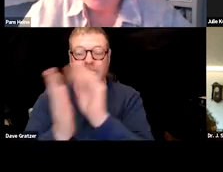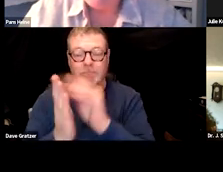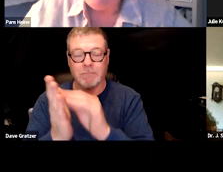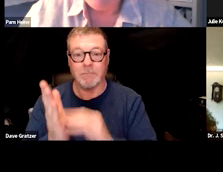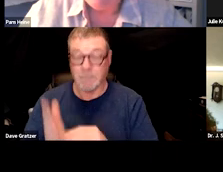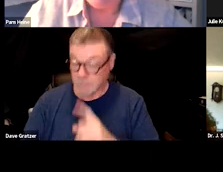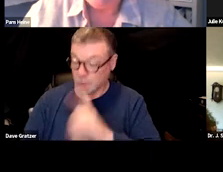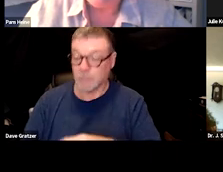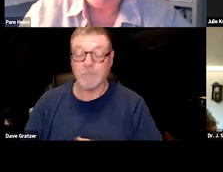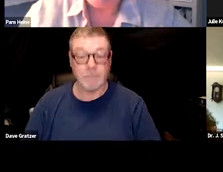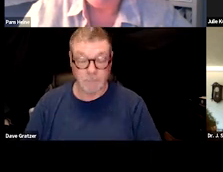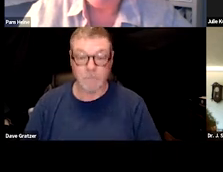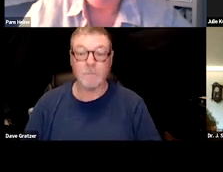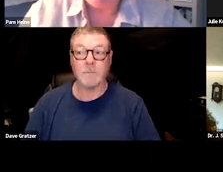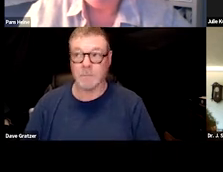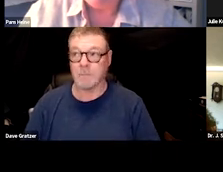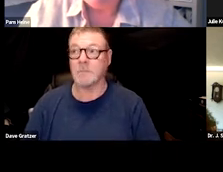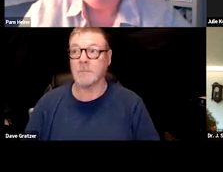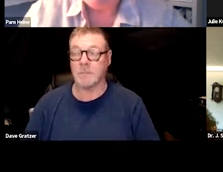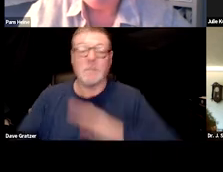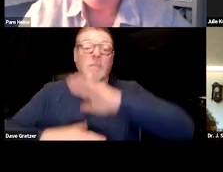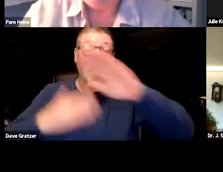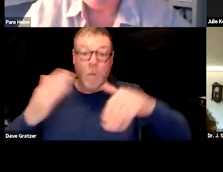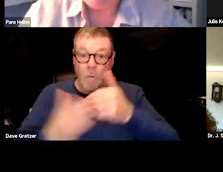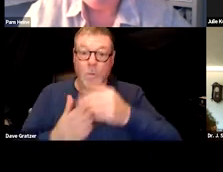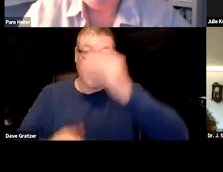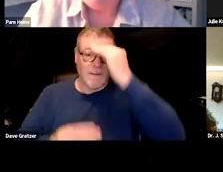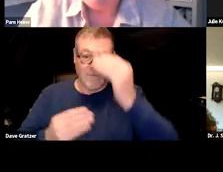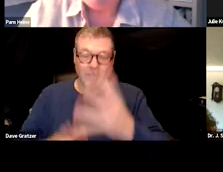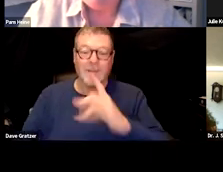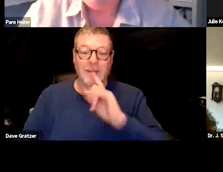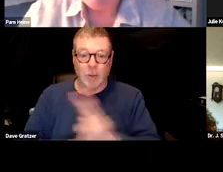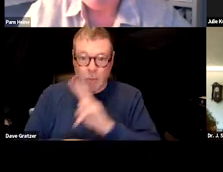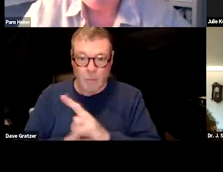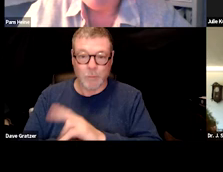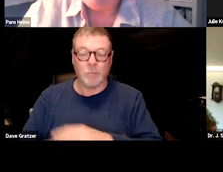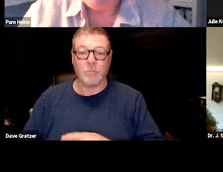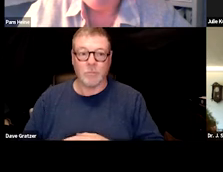Sure. - Of their symptoms. Because you know, all of that information is used if there is an impairment